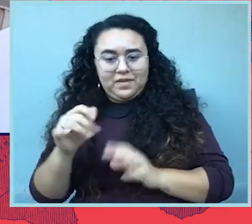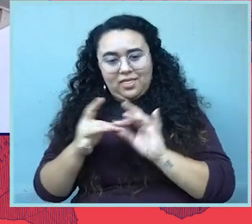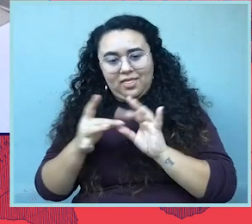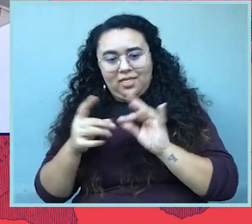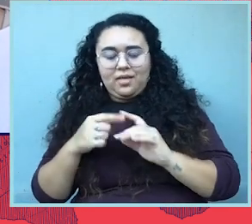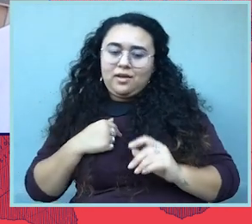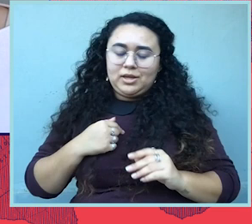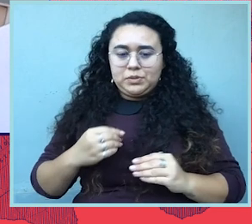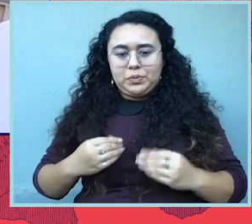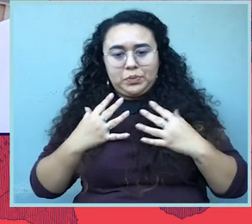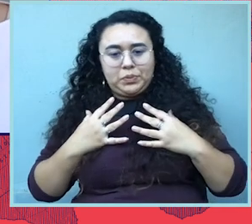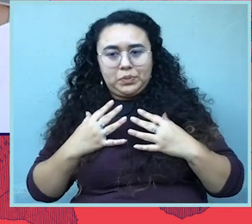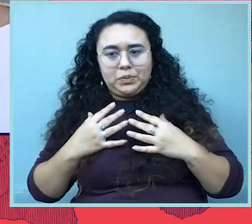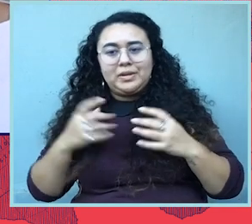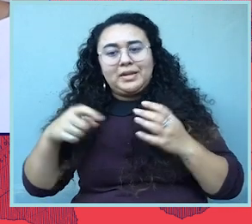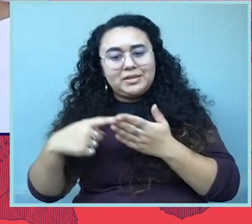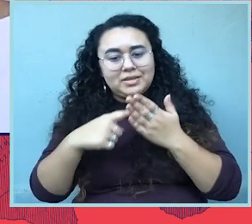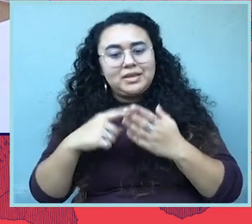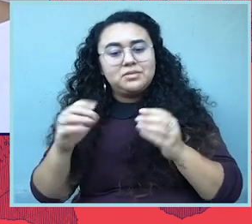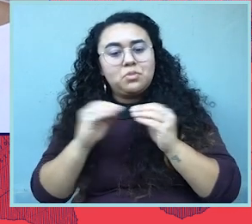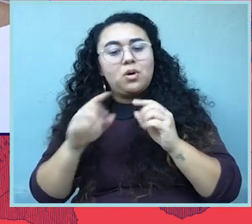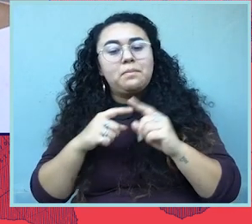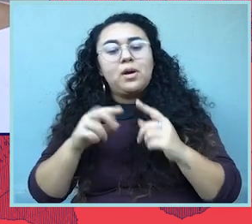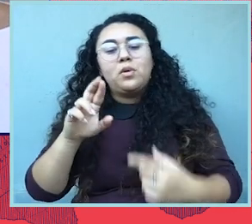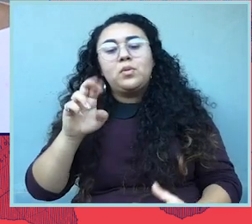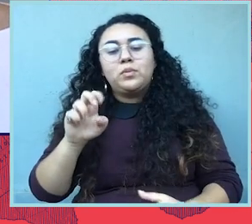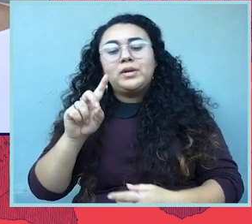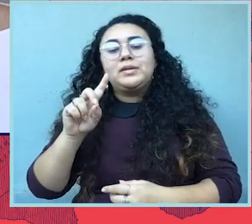So let's talk a little bit more about this redistricting because it's as you said, it's